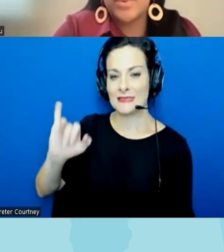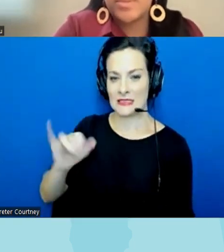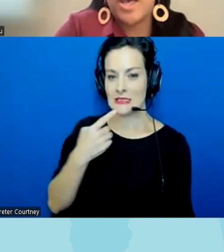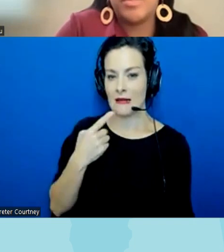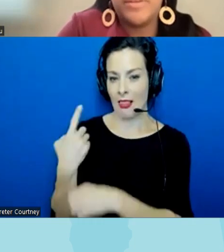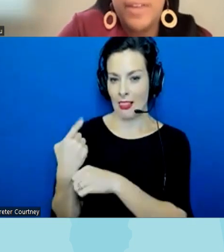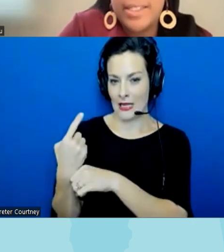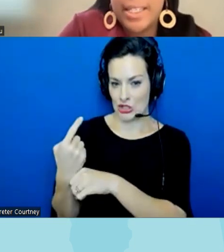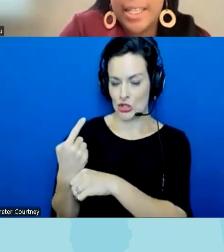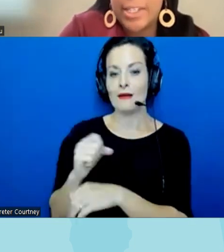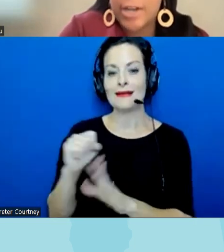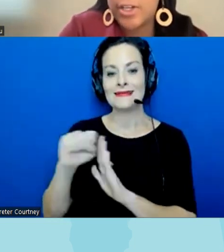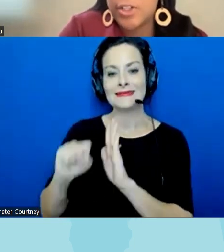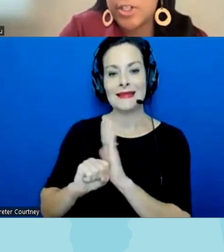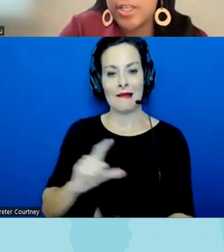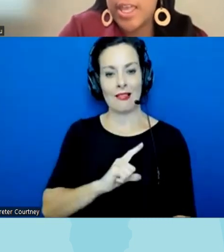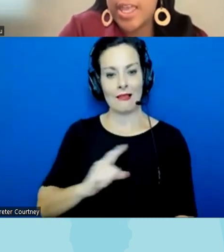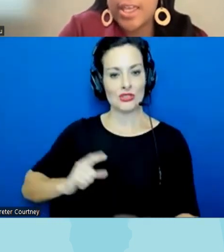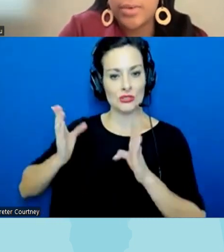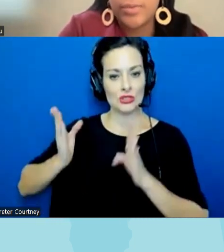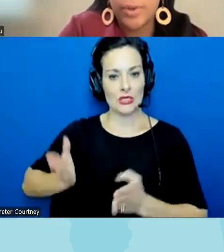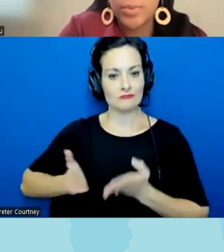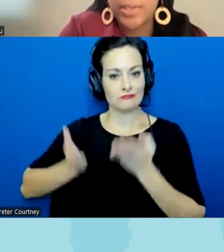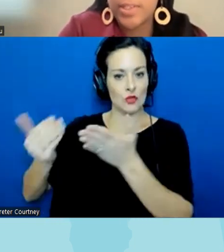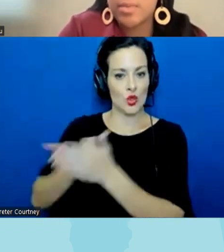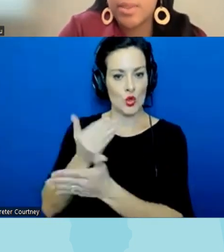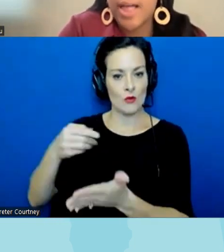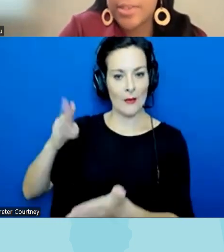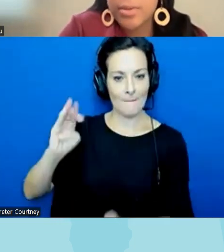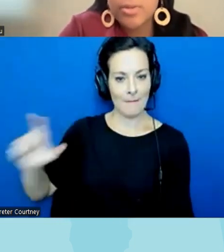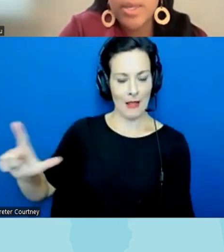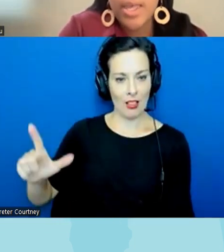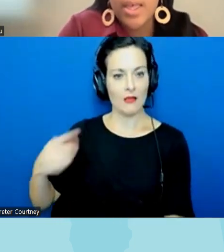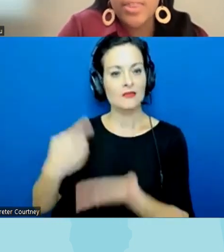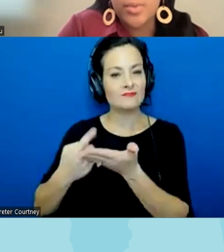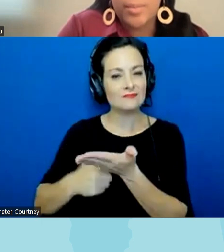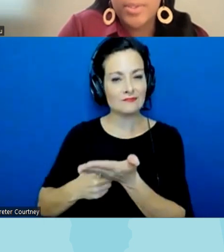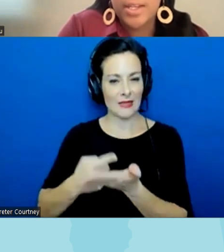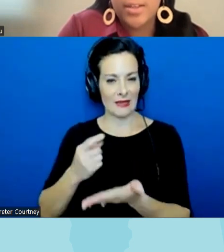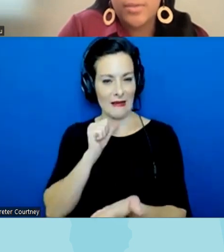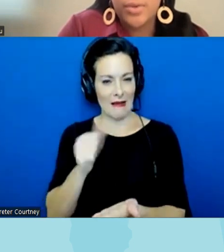was about preventing indoctrination and Reverse Racism in the classroom the representative who